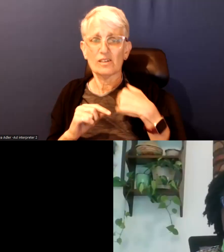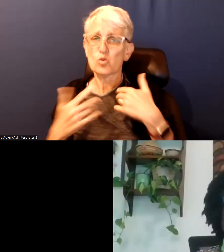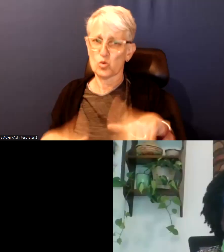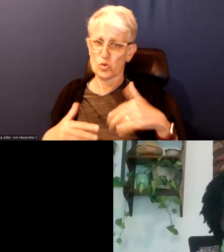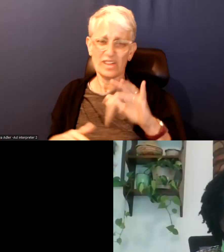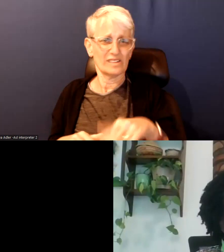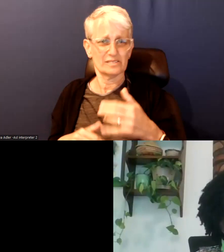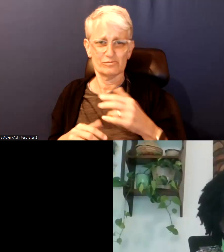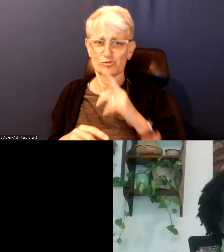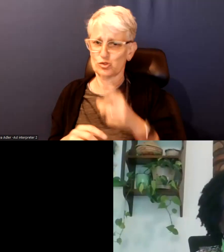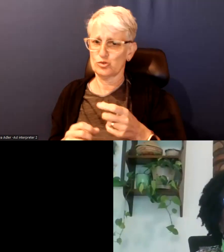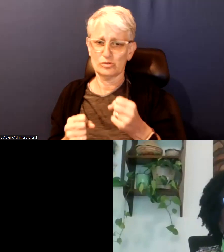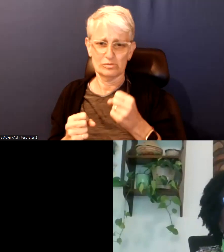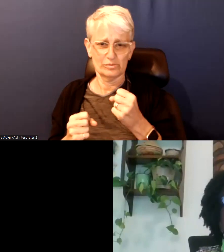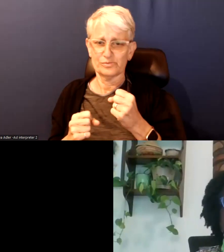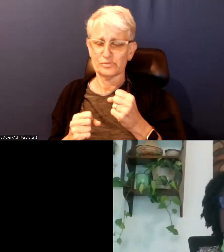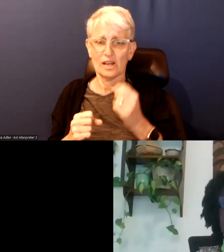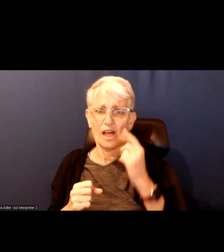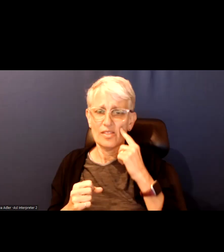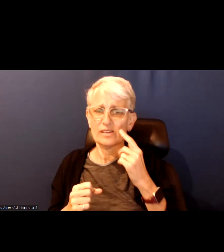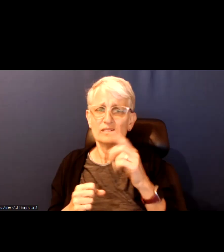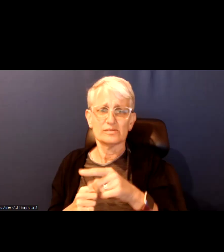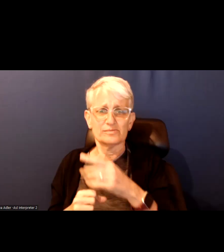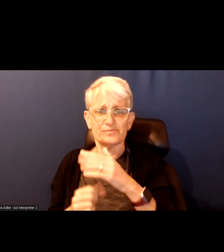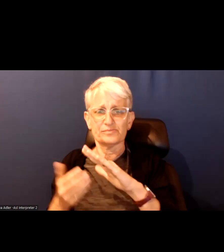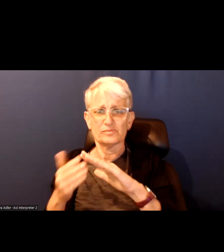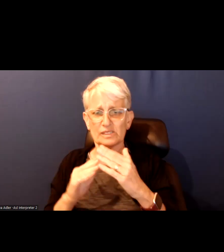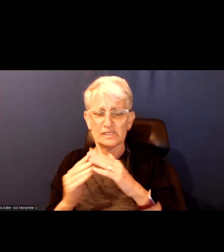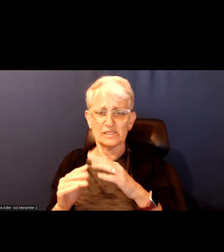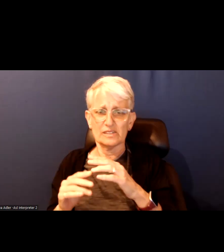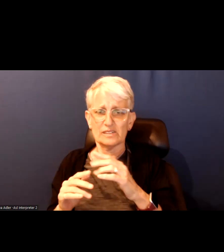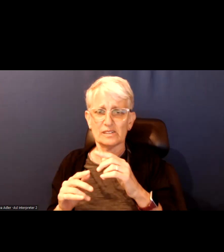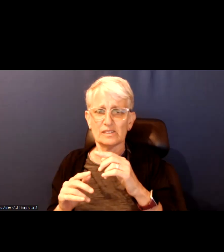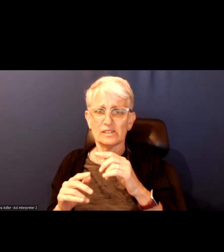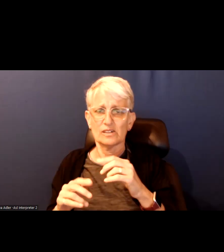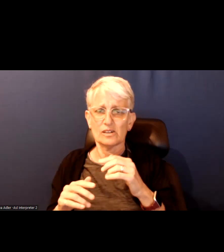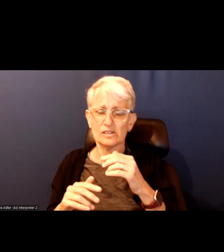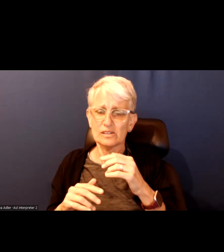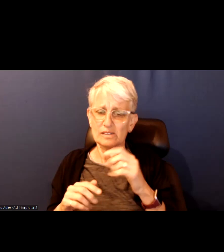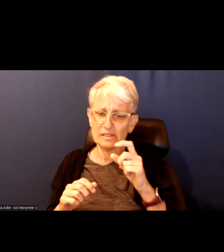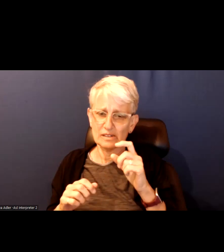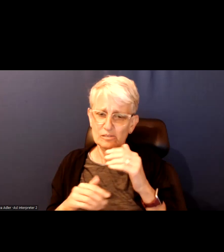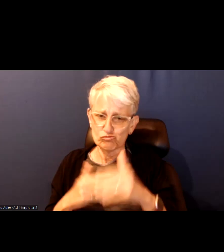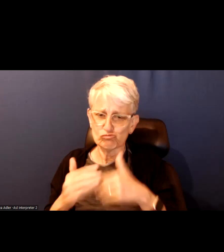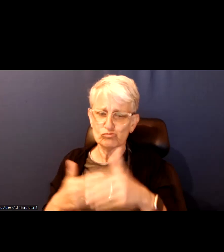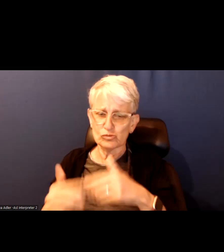I think the city has been on a journey to recognize its role in immigration.